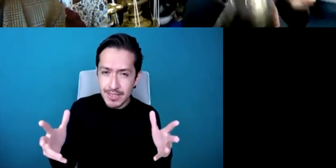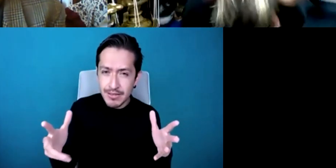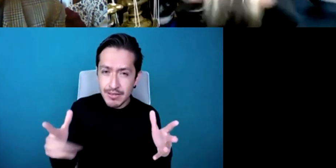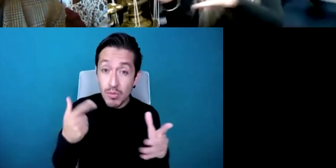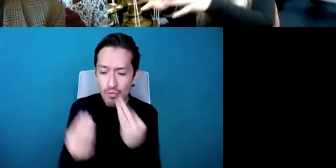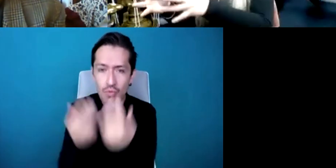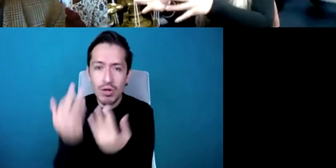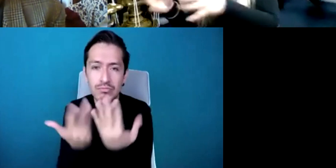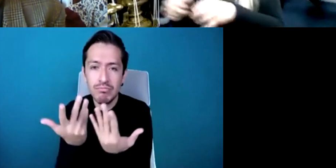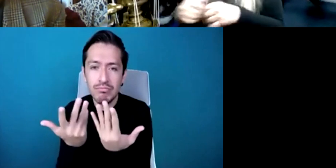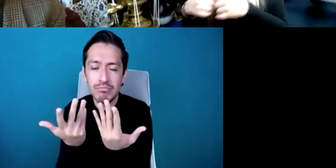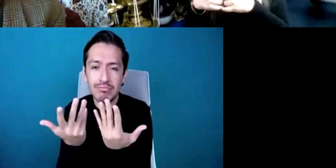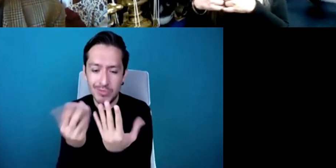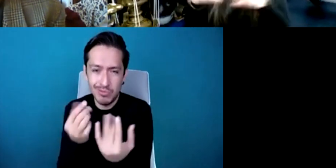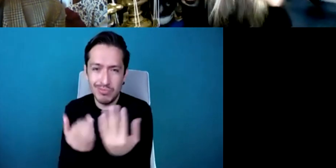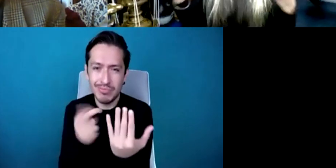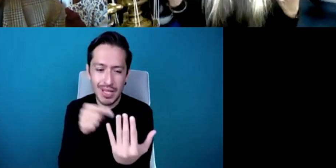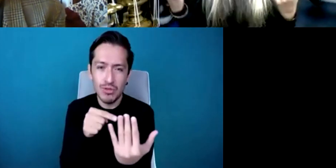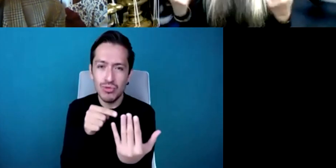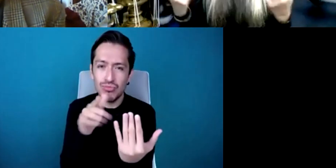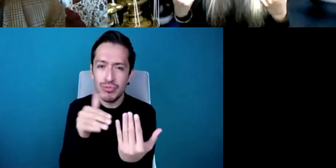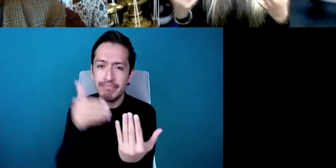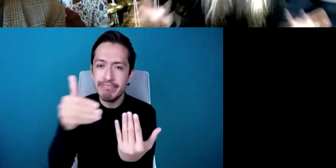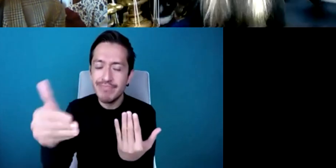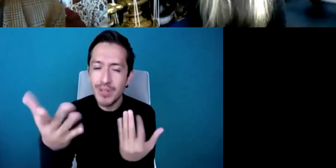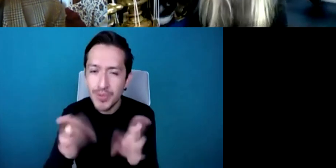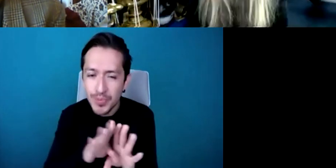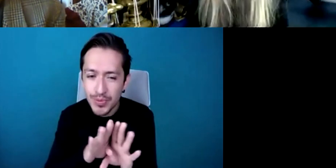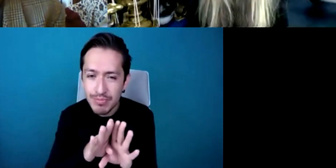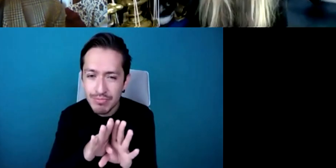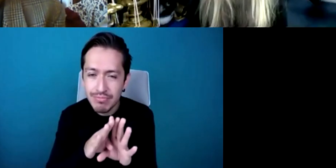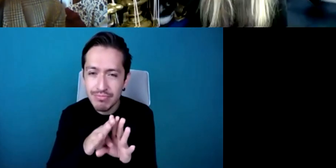and all the way through to the sound of the first computer really you know